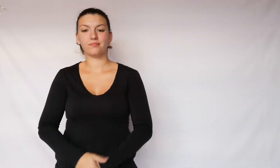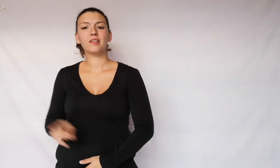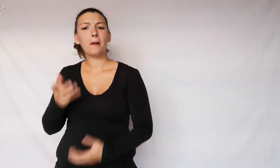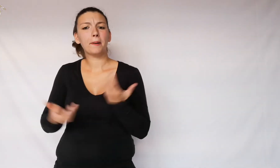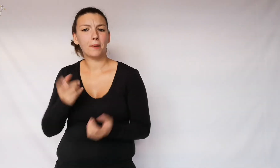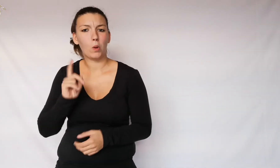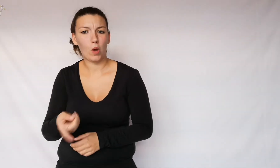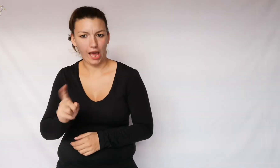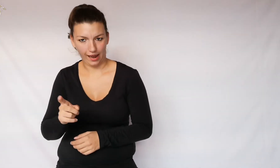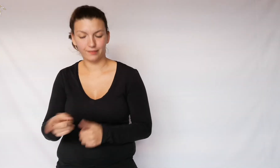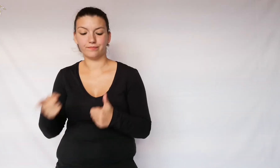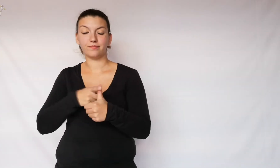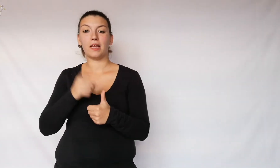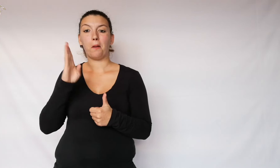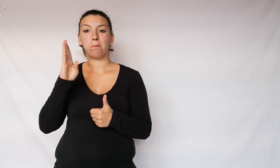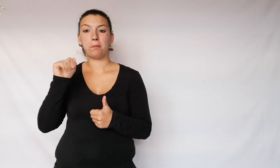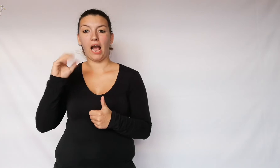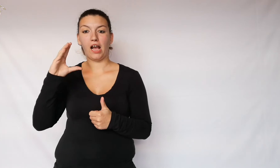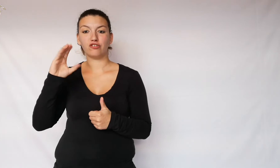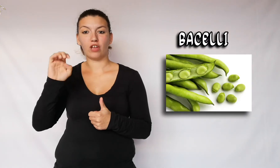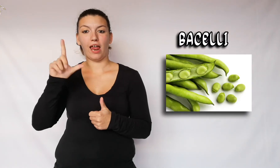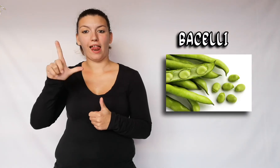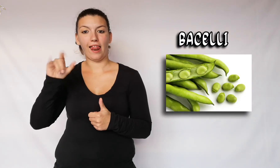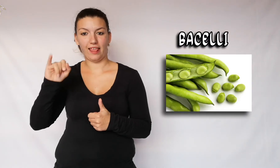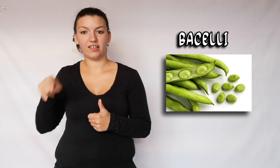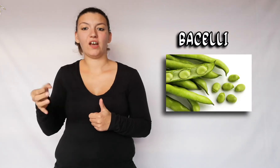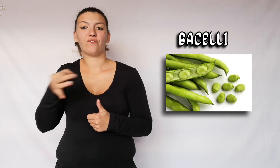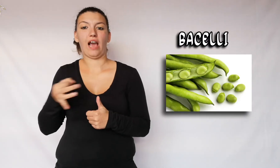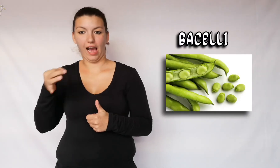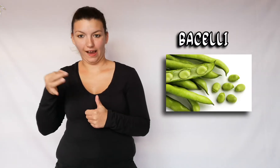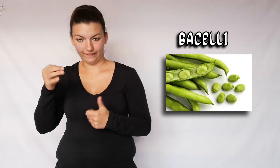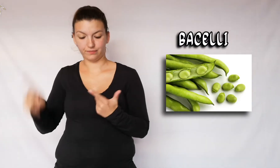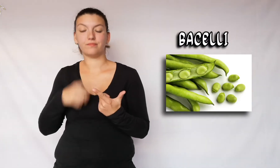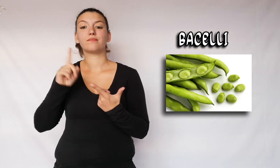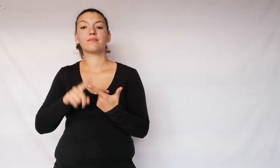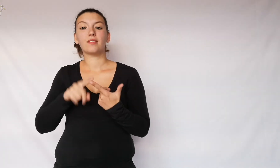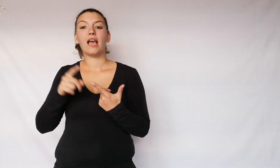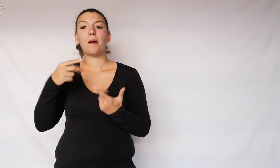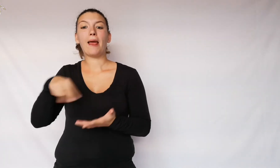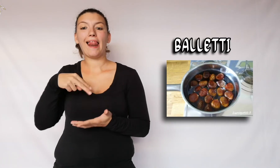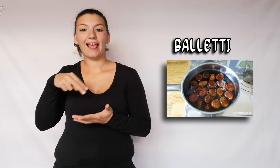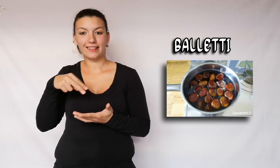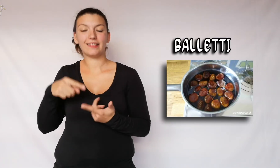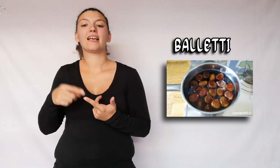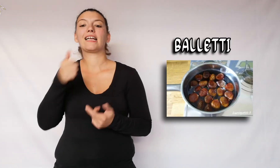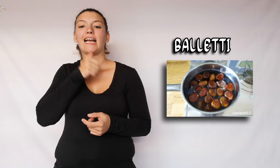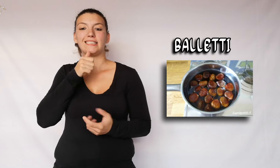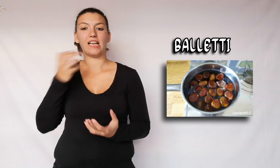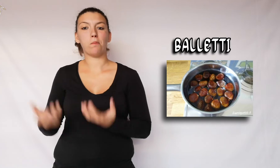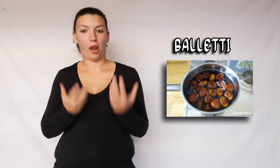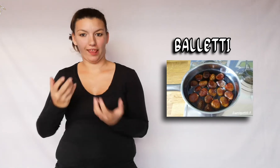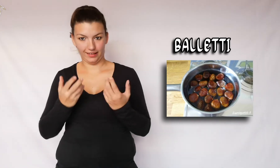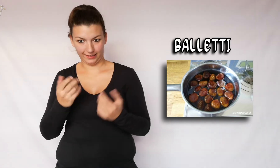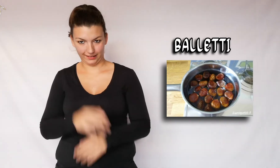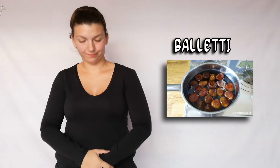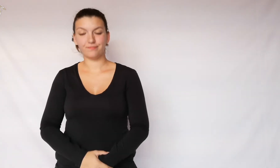What are they prepared? Broad bean pods and ballets (boiled chestnuts).